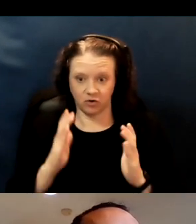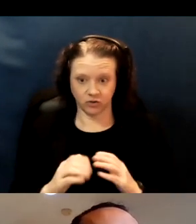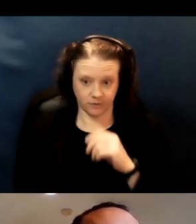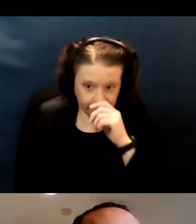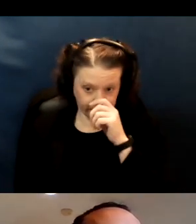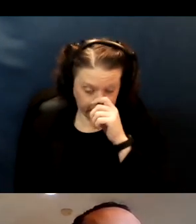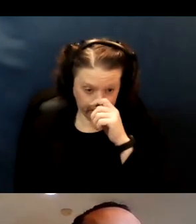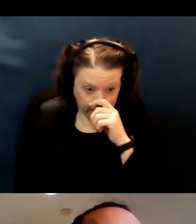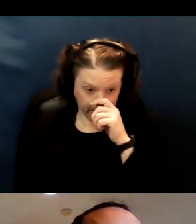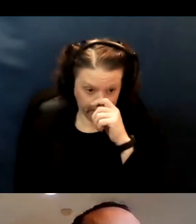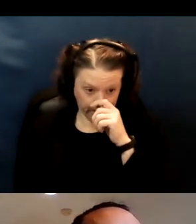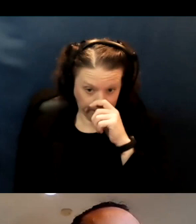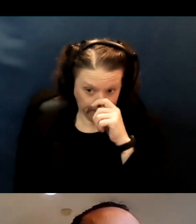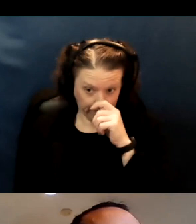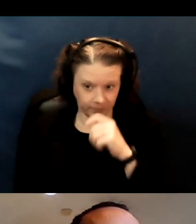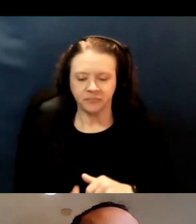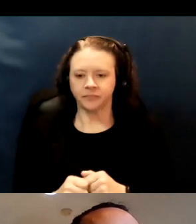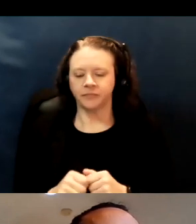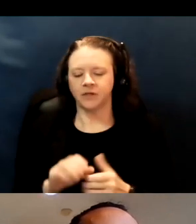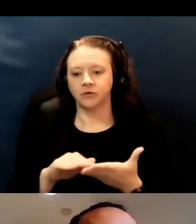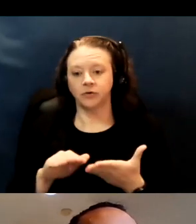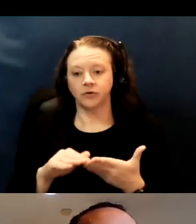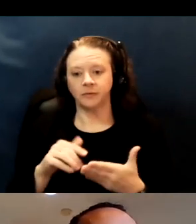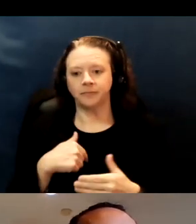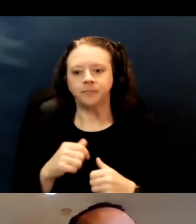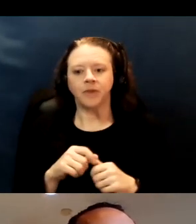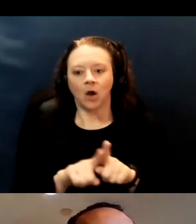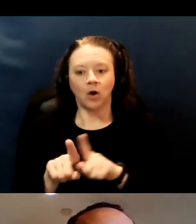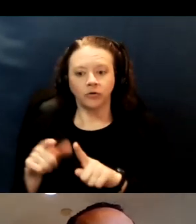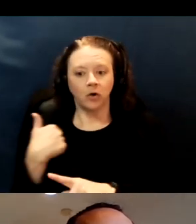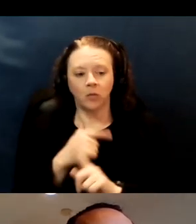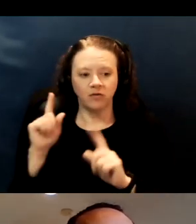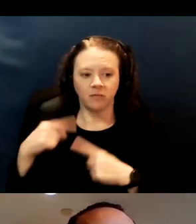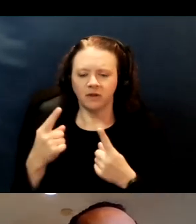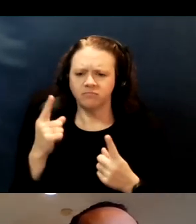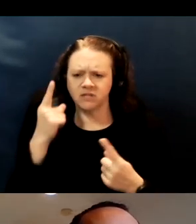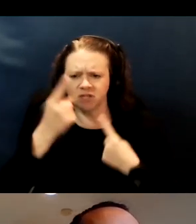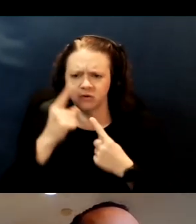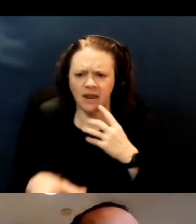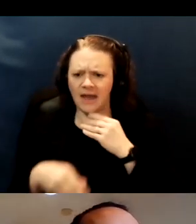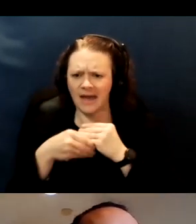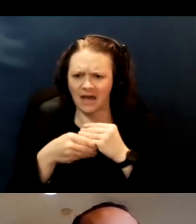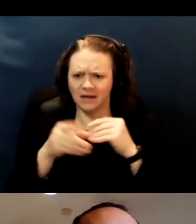And we are looking at adding additional sites such as Deep East Oakland in the future.